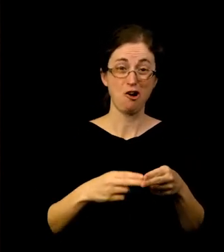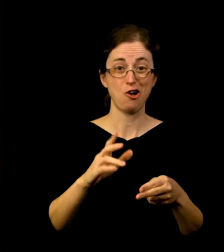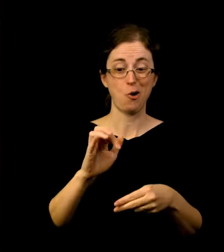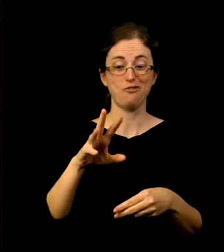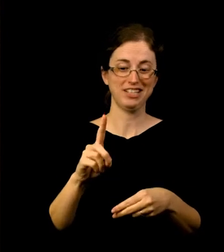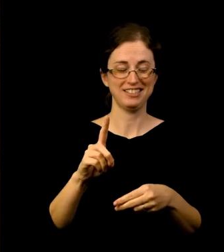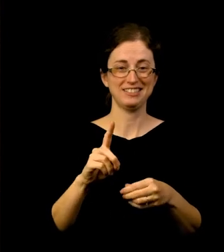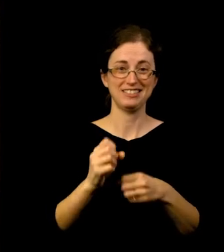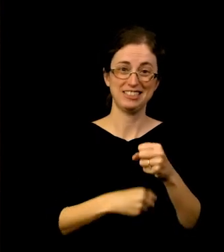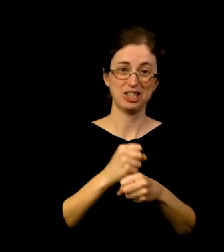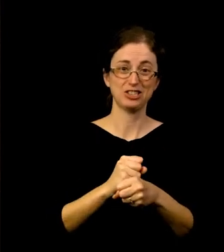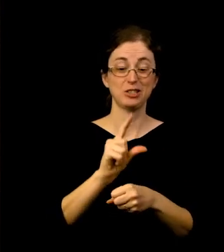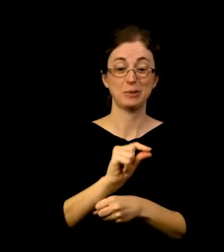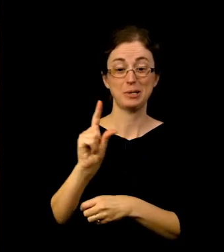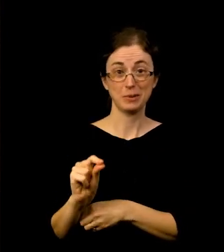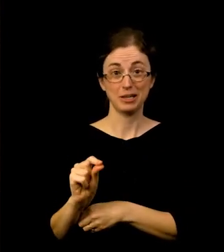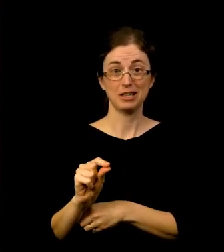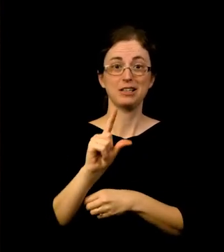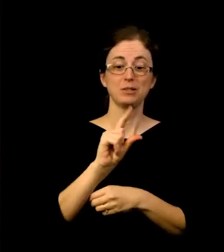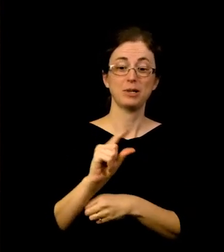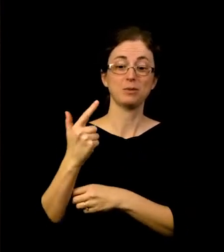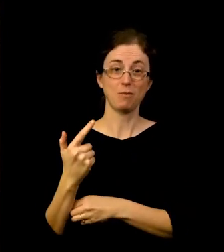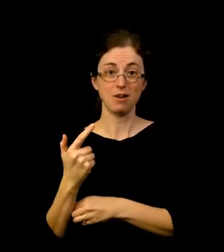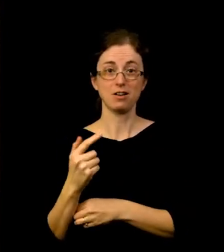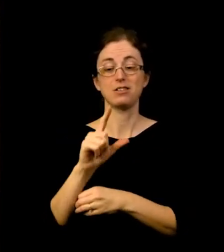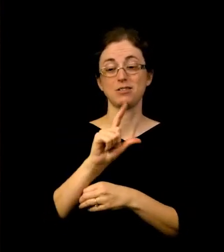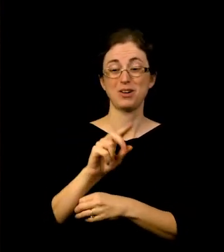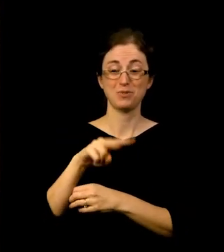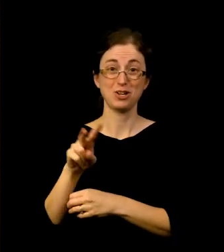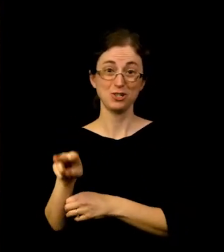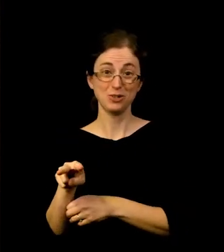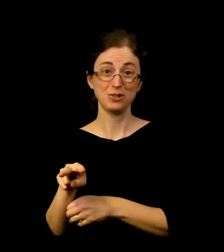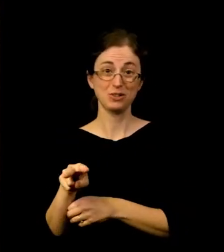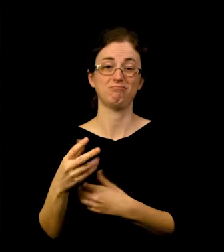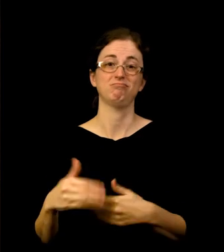21 and -22 - we will have been closed for 9 of those 36 months,